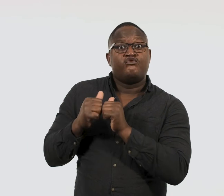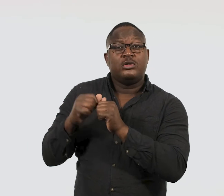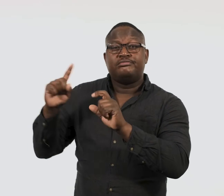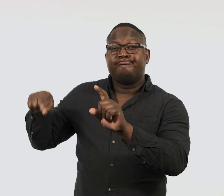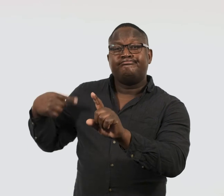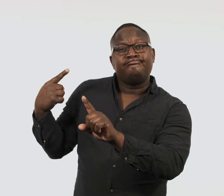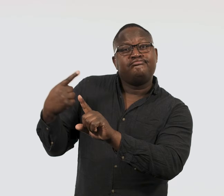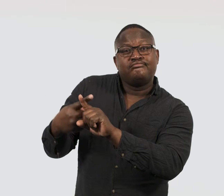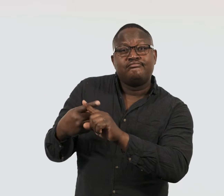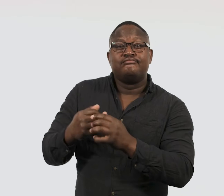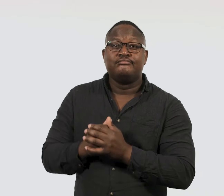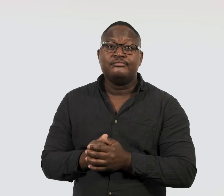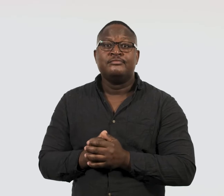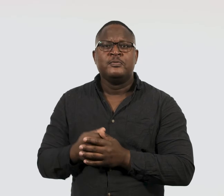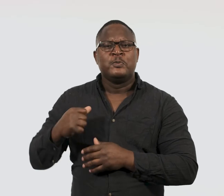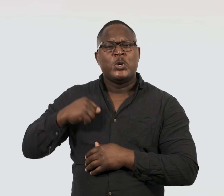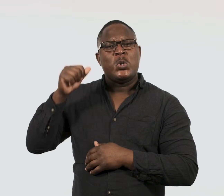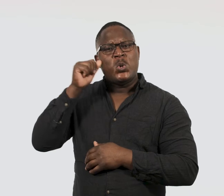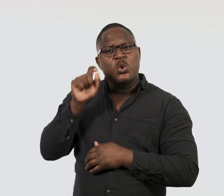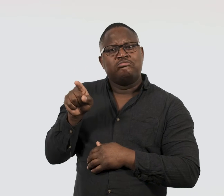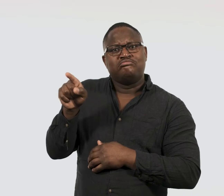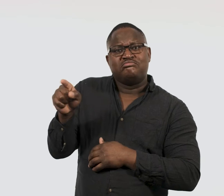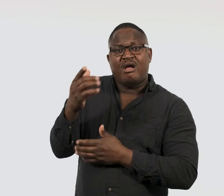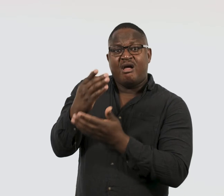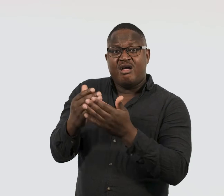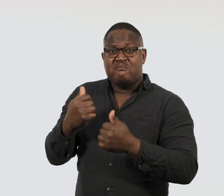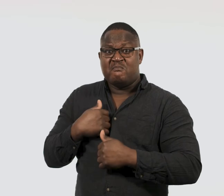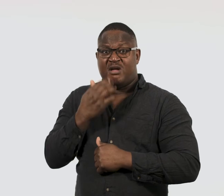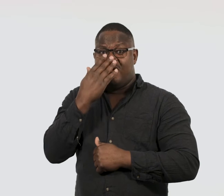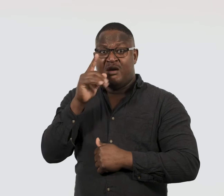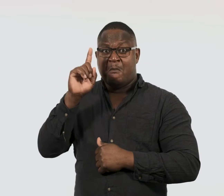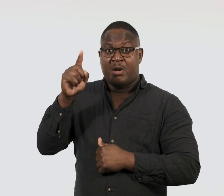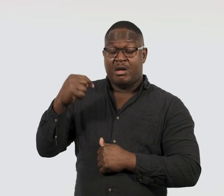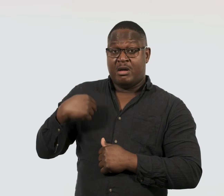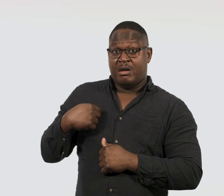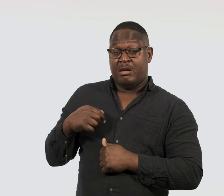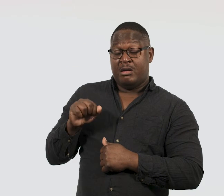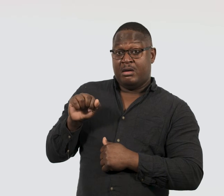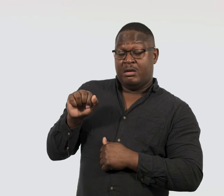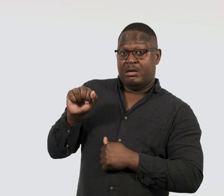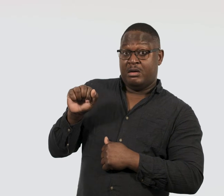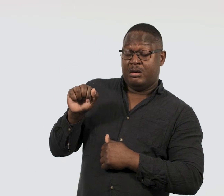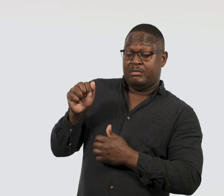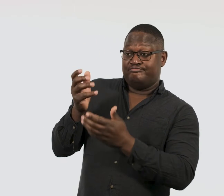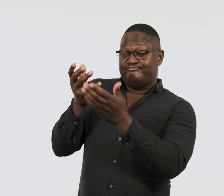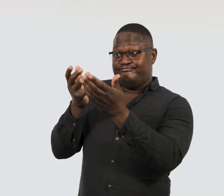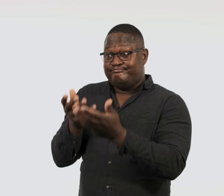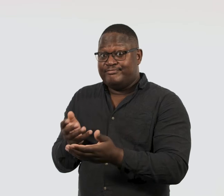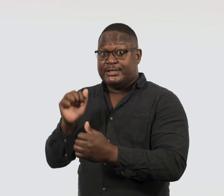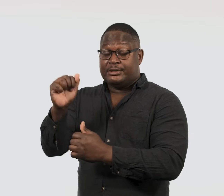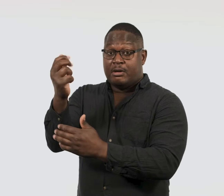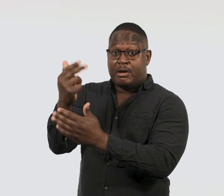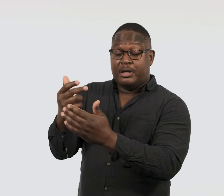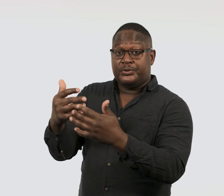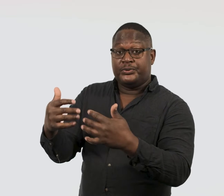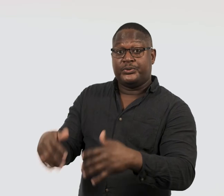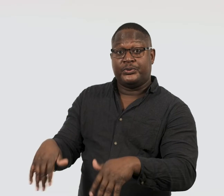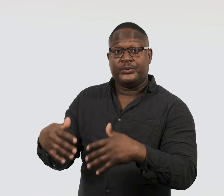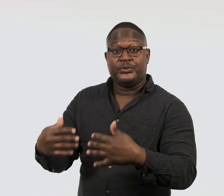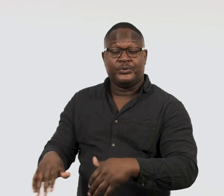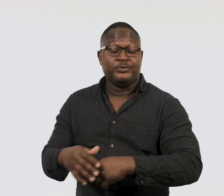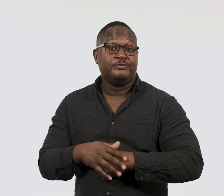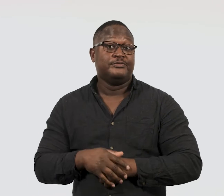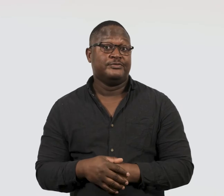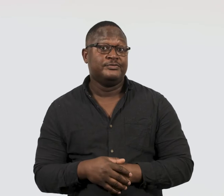We’ve been friends for a while, and though he is less than half my age, I look up to him artistically.’